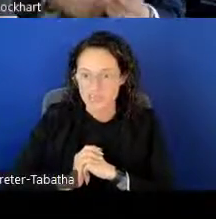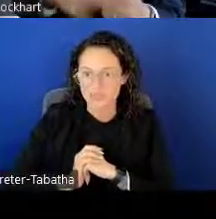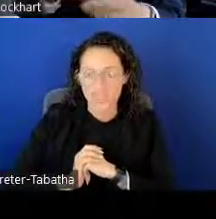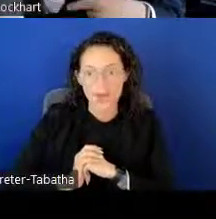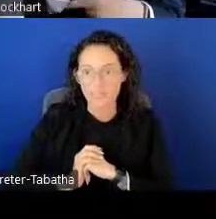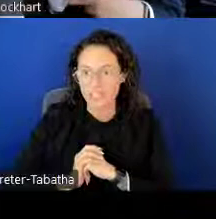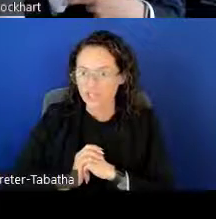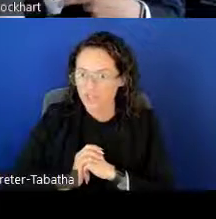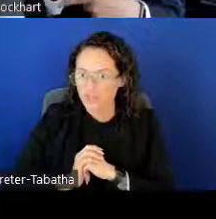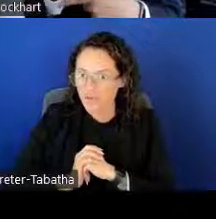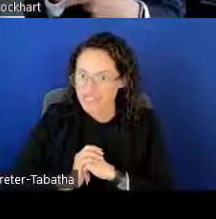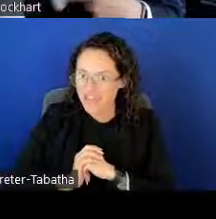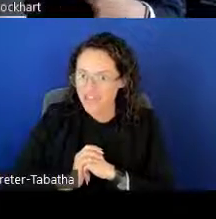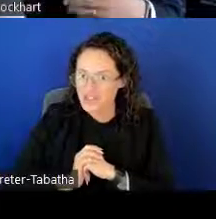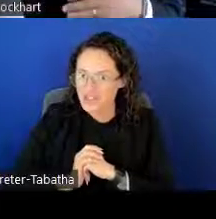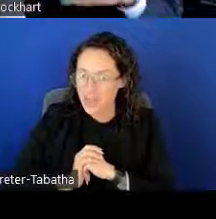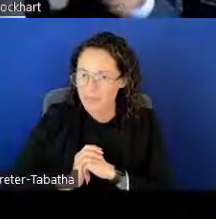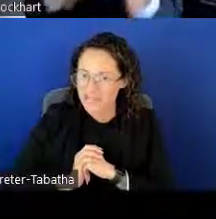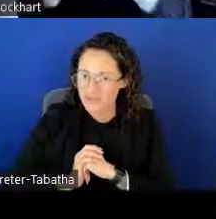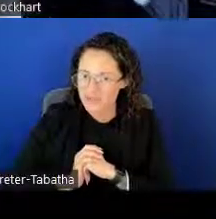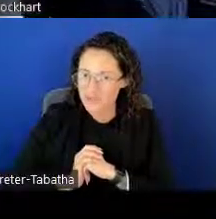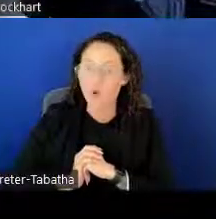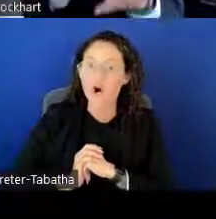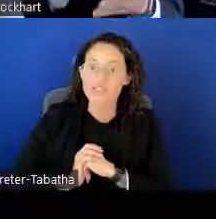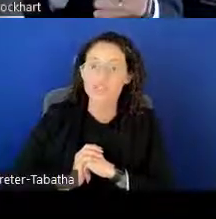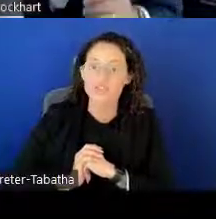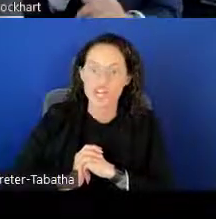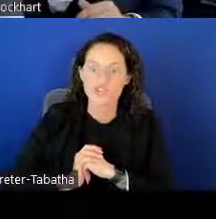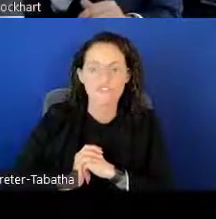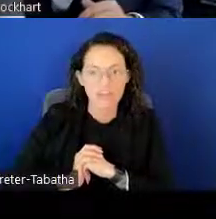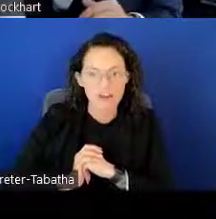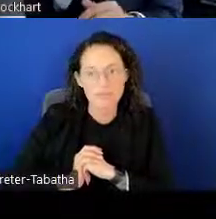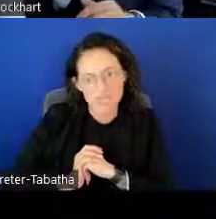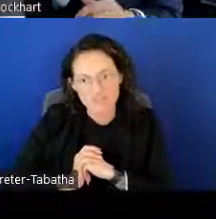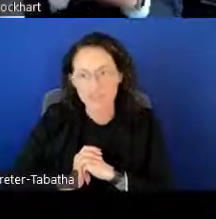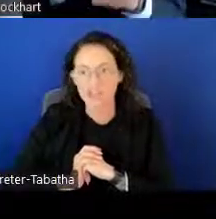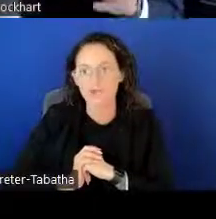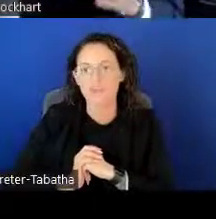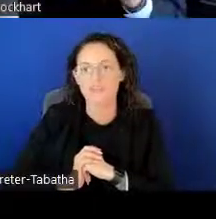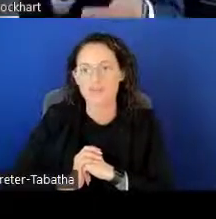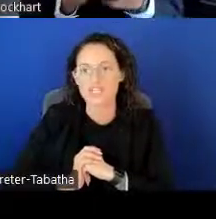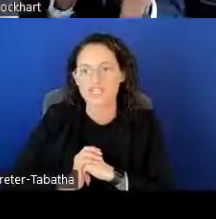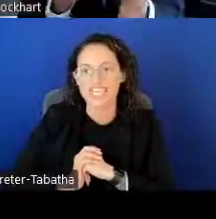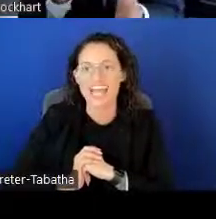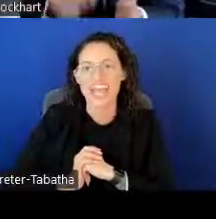And I'm really looking forward to having the two ambassadors who will also share very much valuable information,